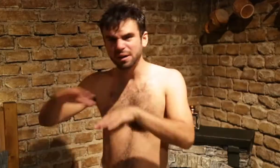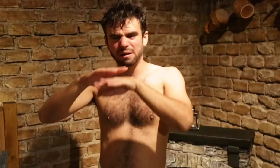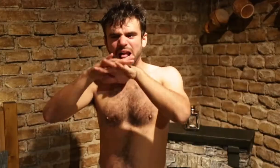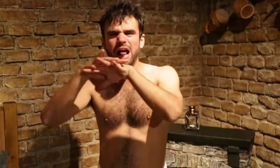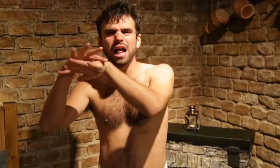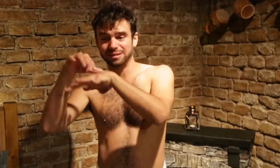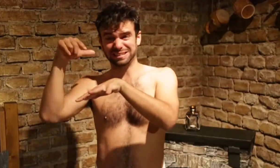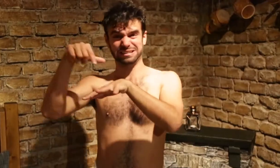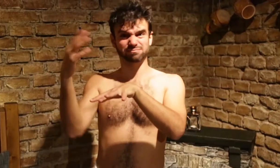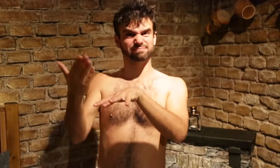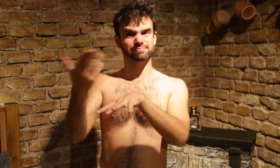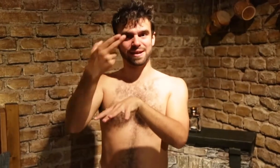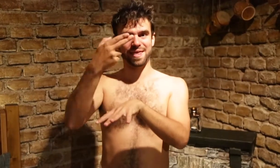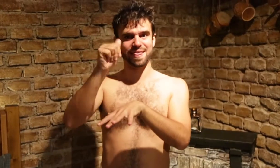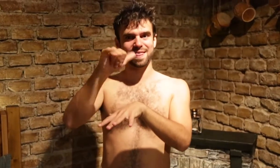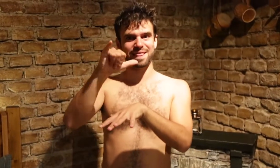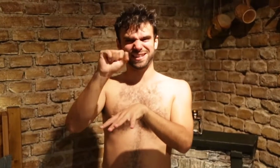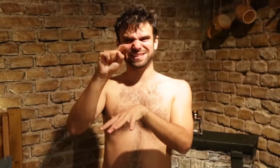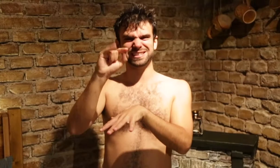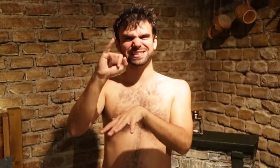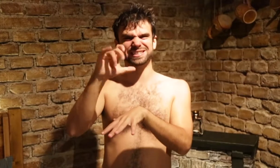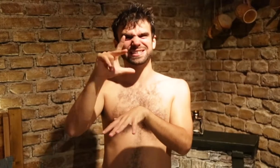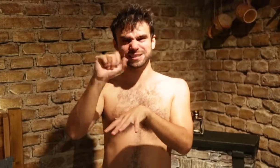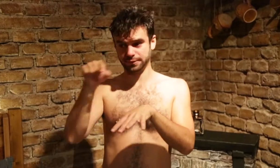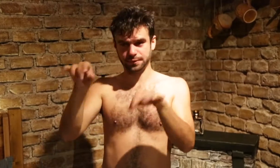You see this stacks on the mattress, right? It's called haystacks.